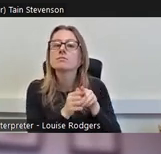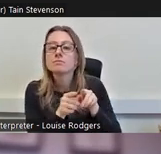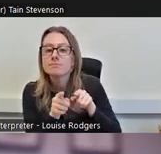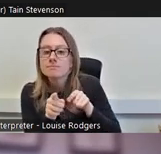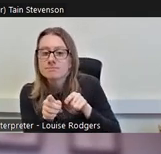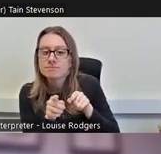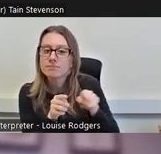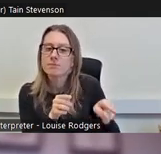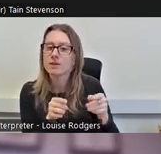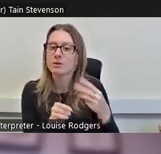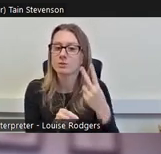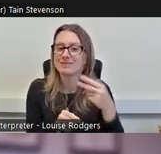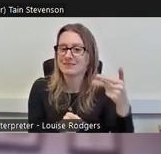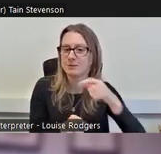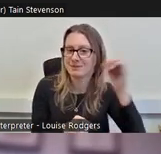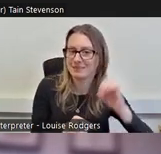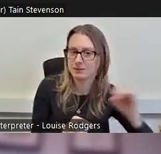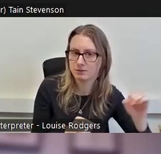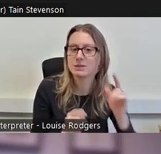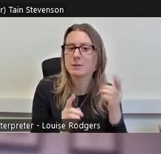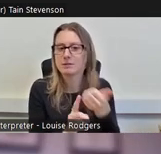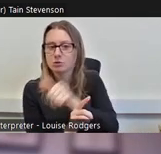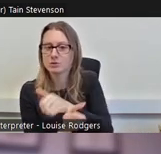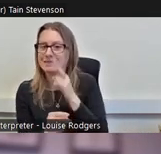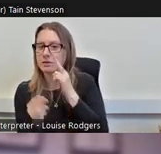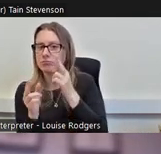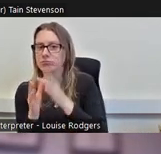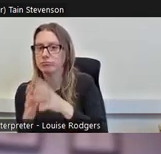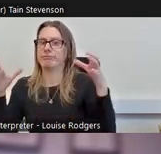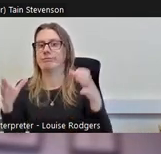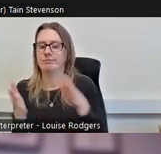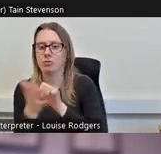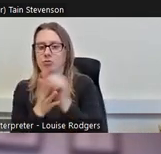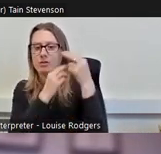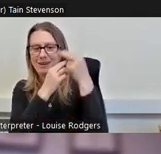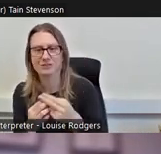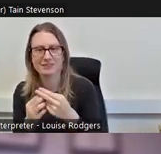In culture and heritage, it's more pronounced, it's more prominent, and so 35% of your